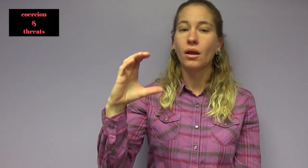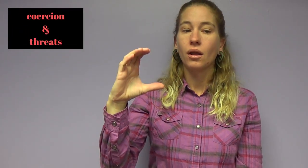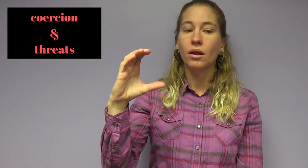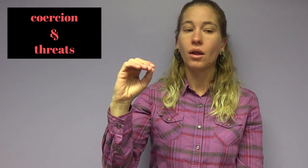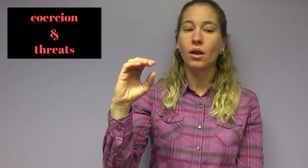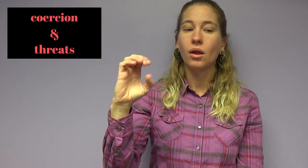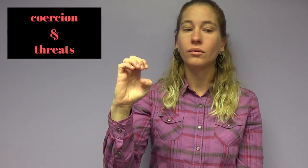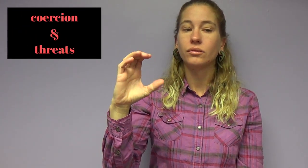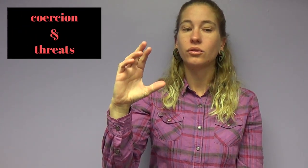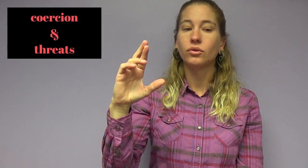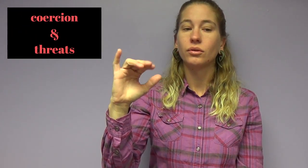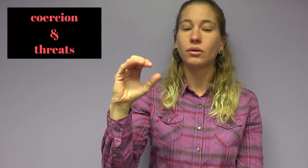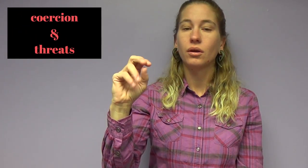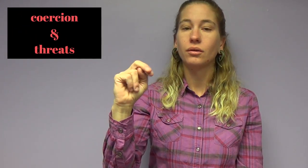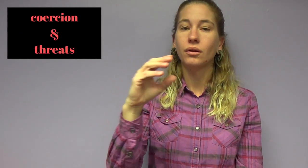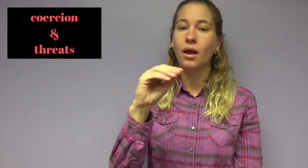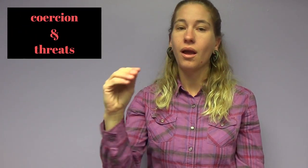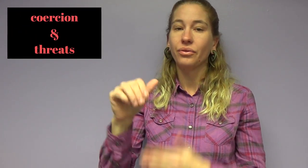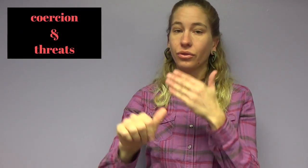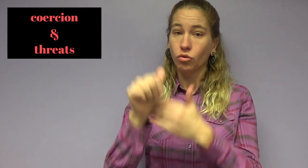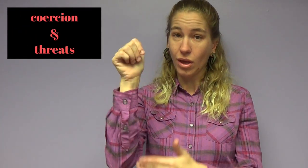Coercion and threats.